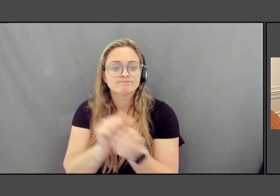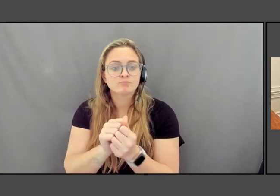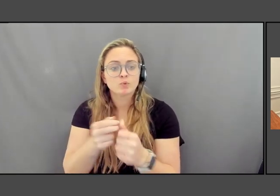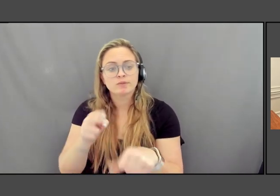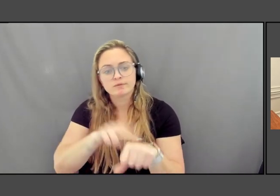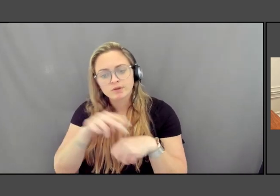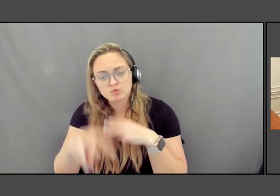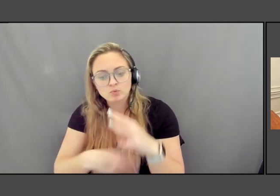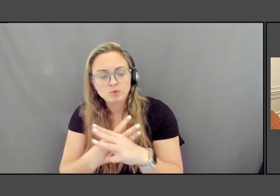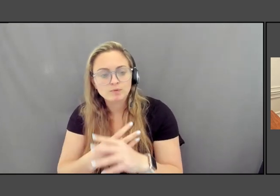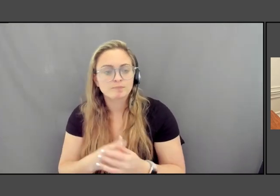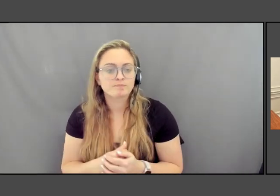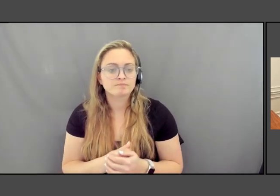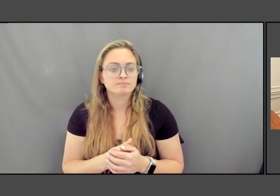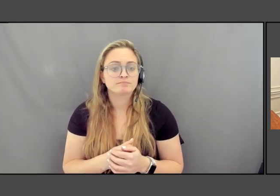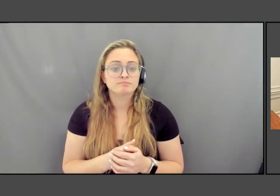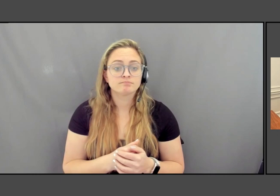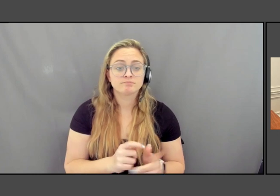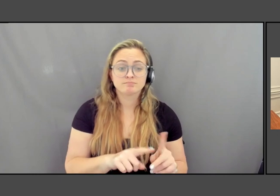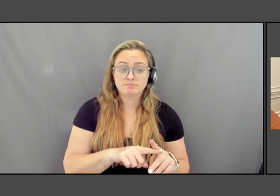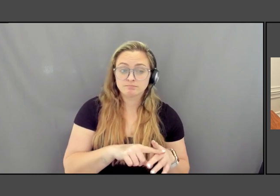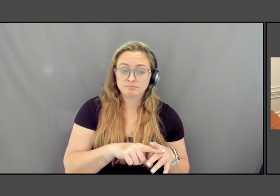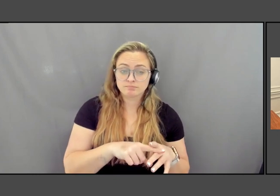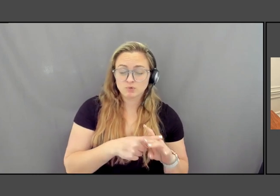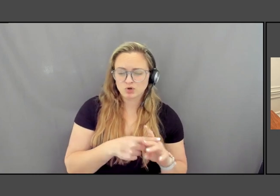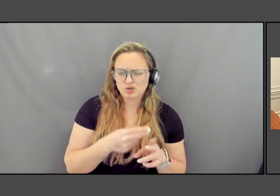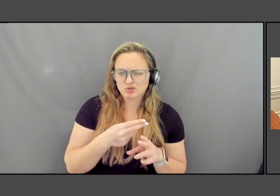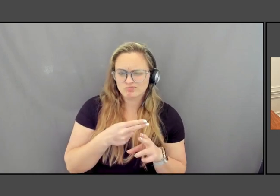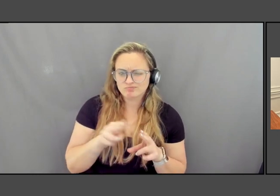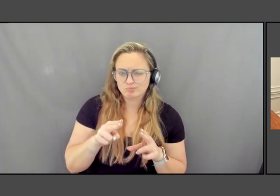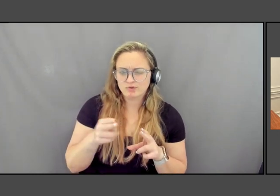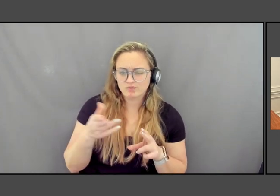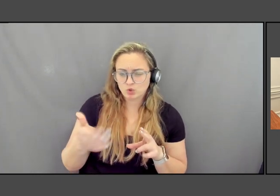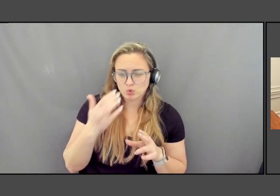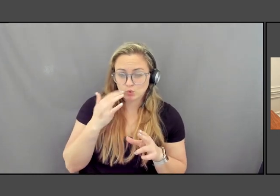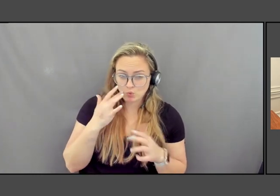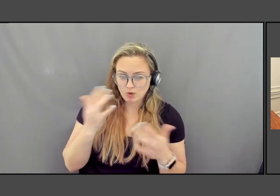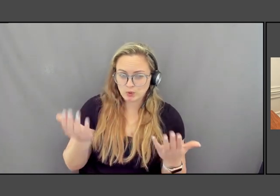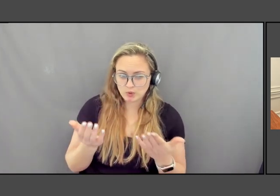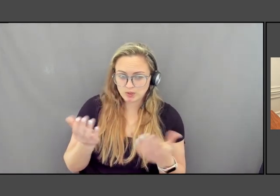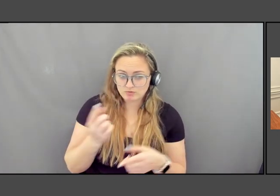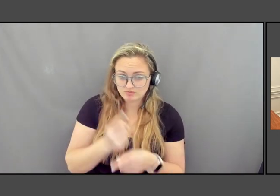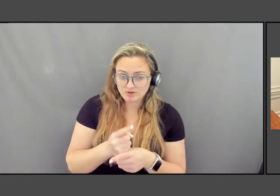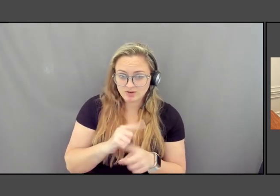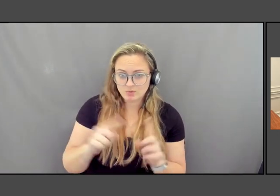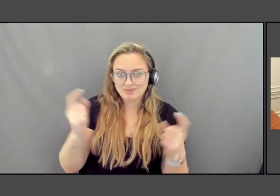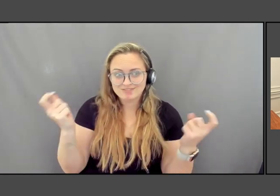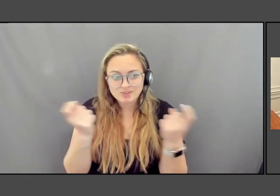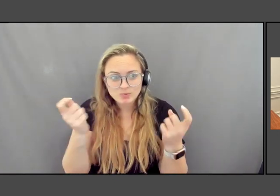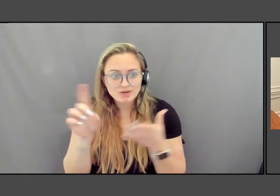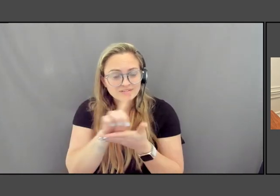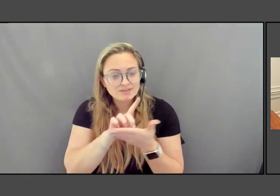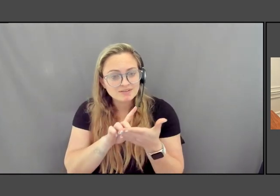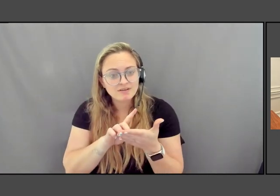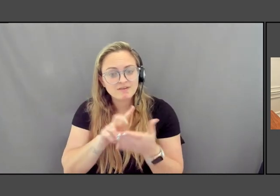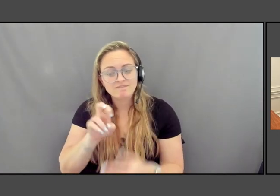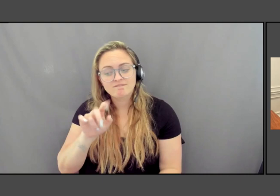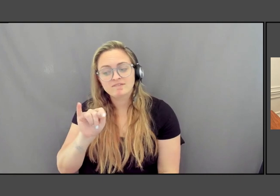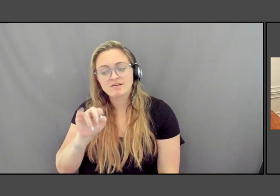Beginning just to introduce briefly, you all know why you've come here. With her celebrated design of the Vietnam Veterans Memorial in 1981,